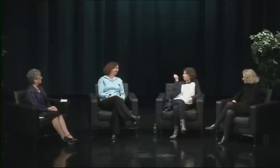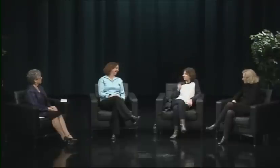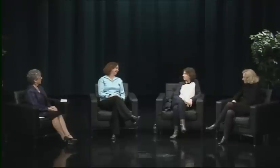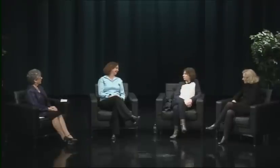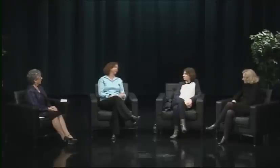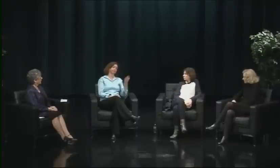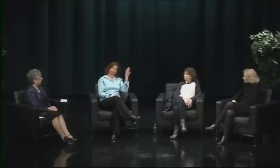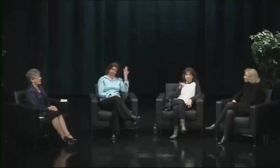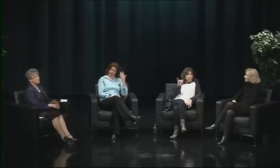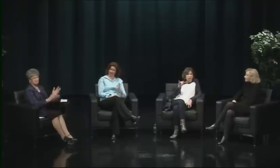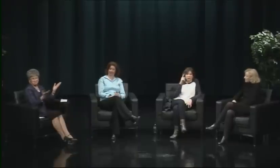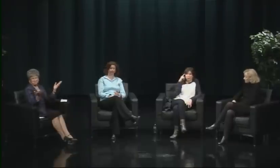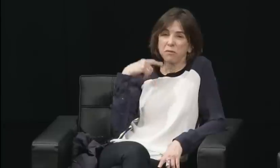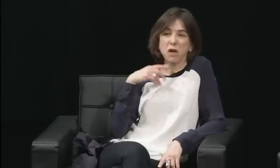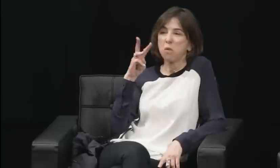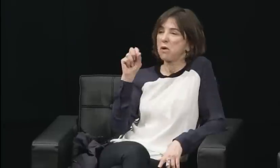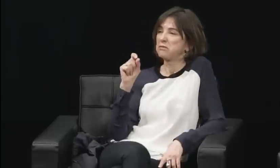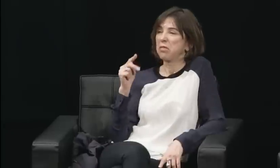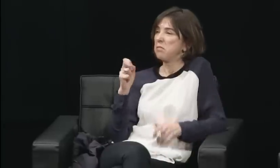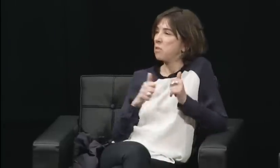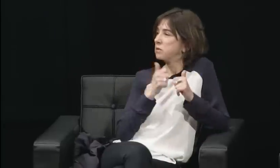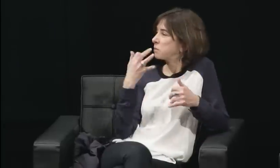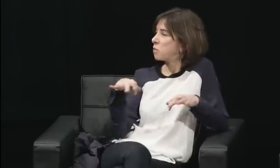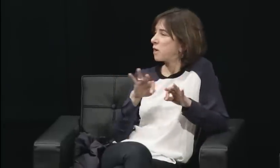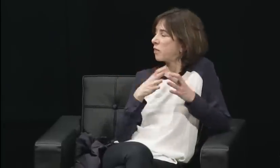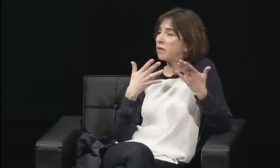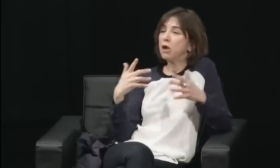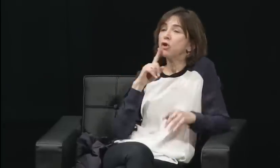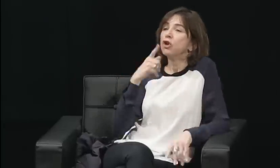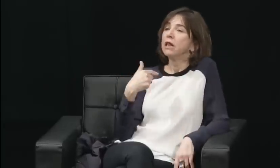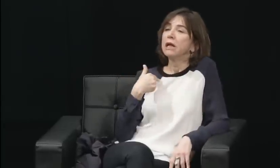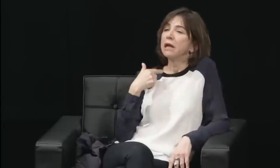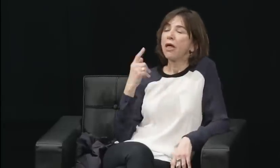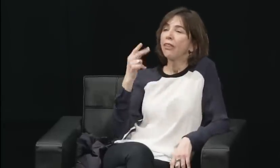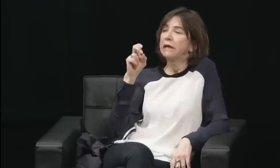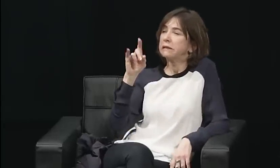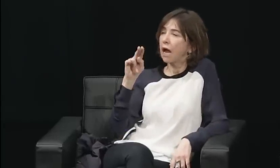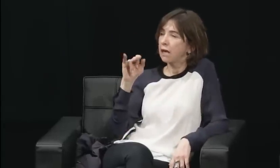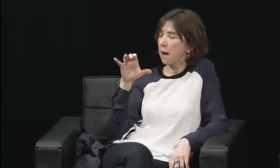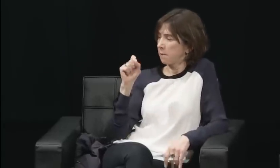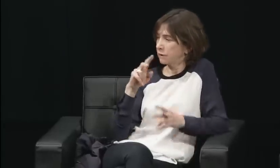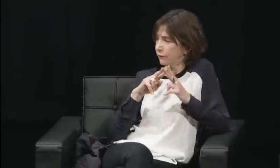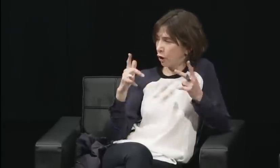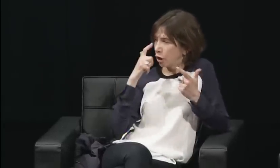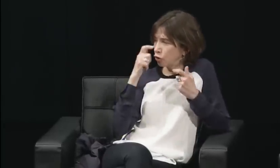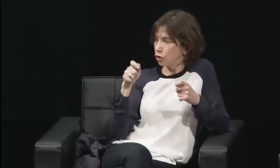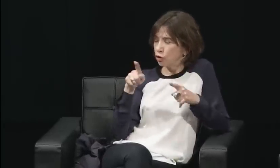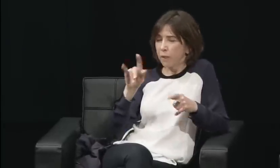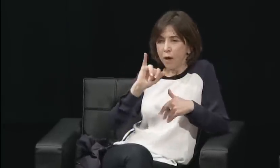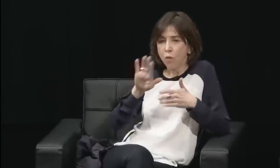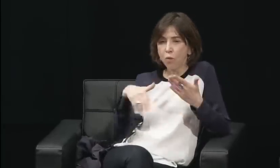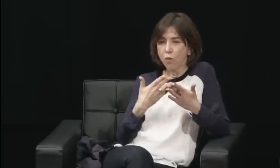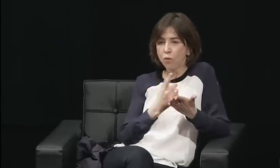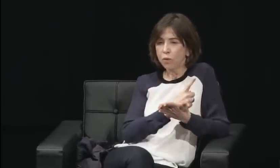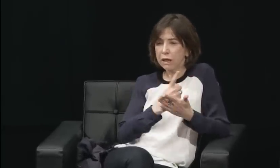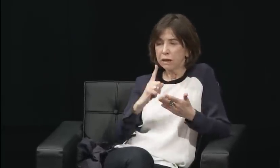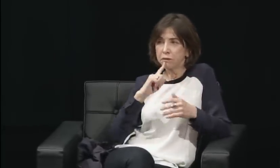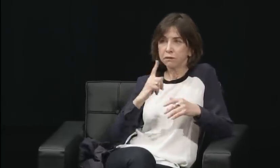I think it was "Nightline," you know, I was at home. I was watching that.